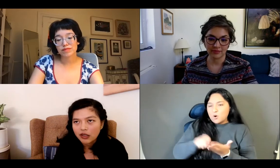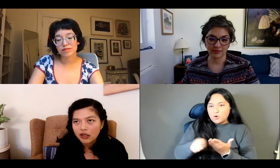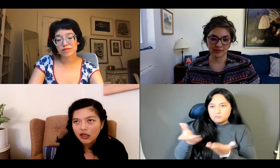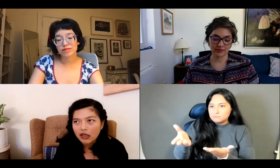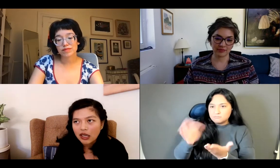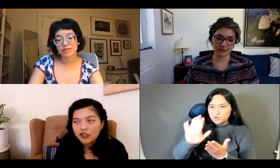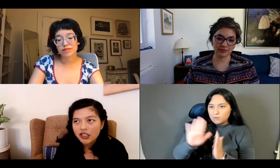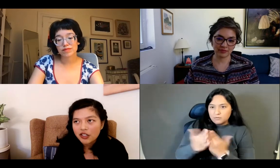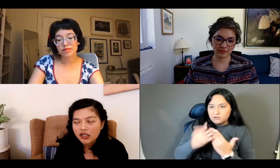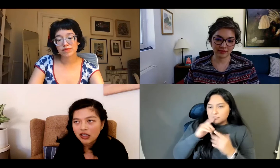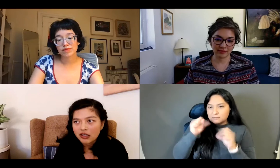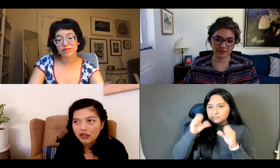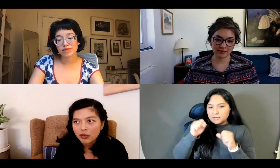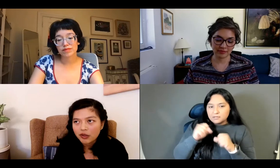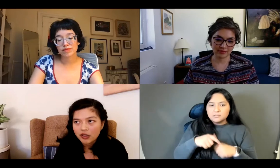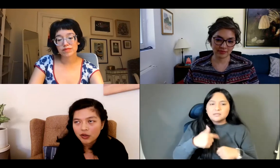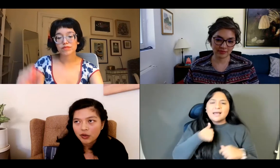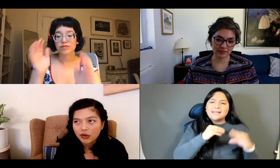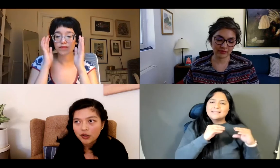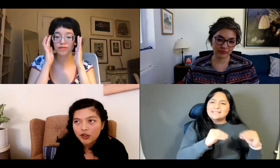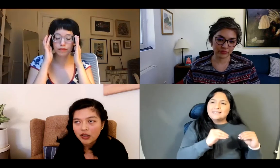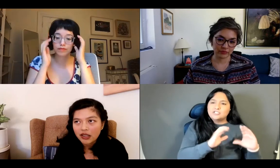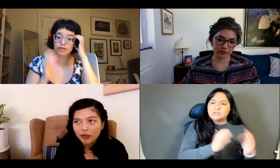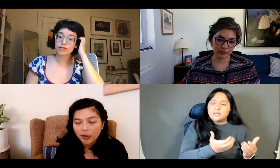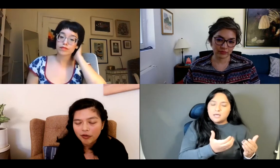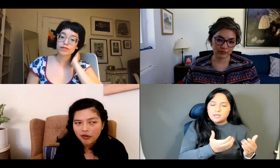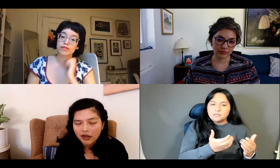want to actually teach this class on posing tutorial literature and I think it'd be perfect